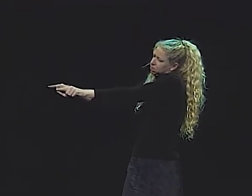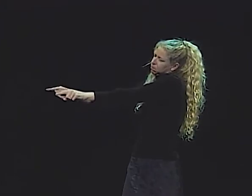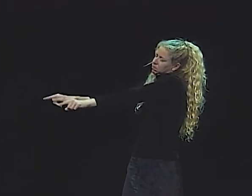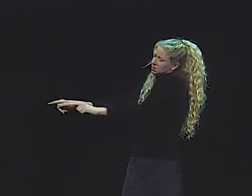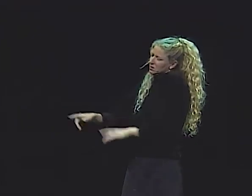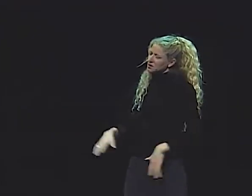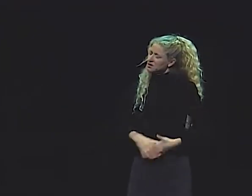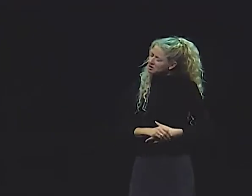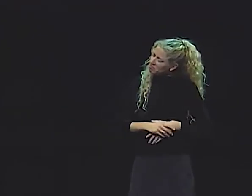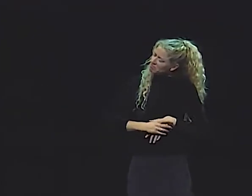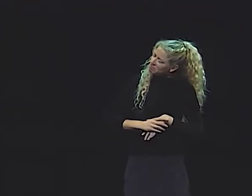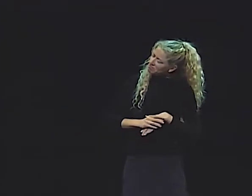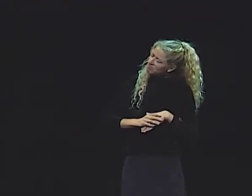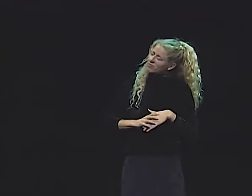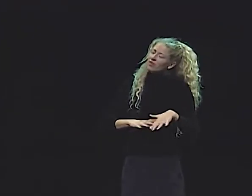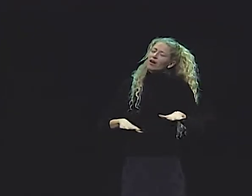HE LOOKED AT HIS LEDGER...